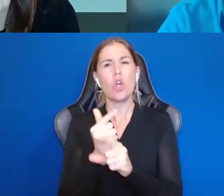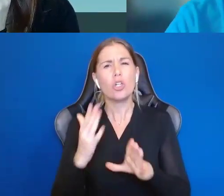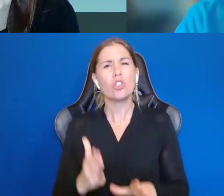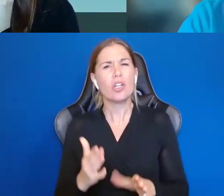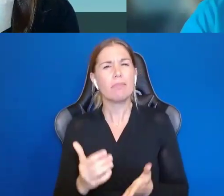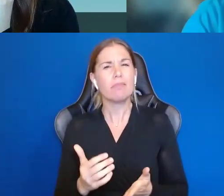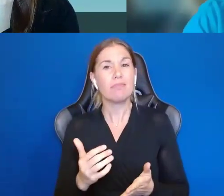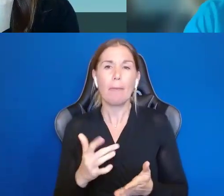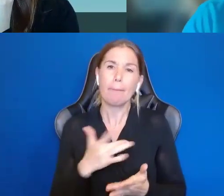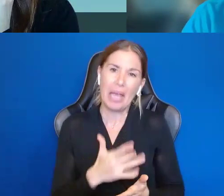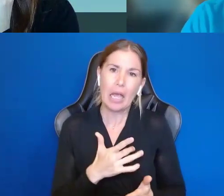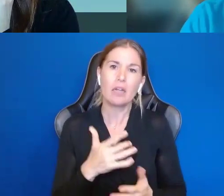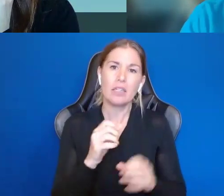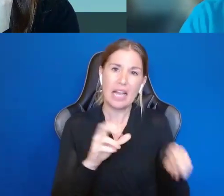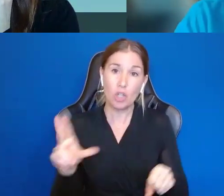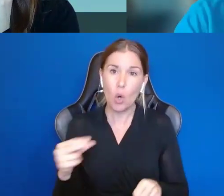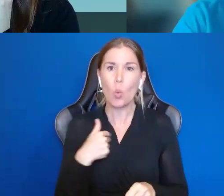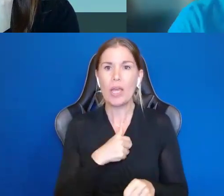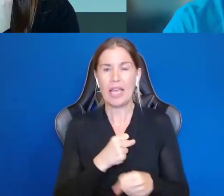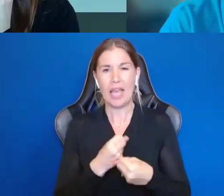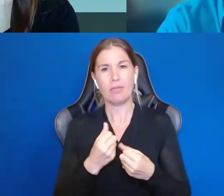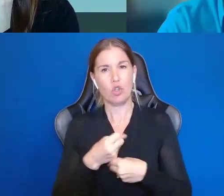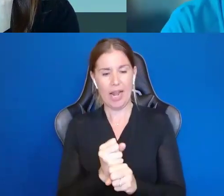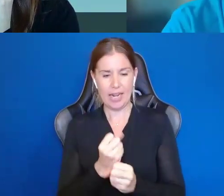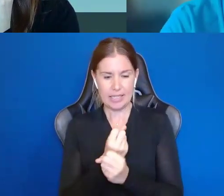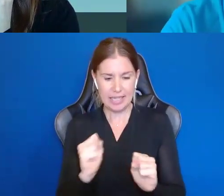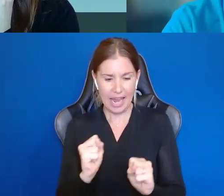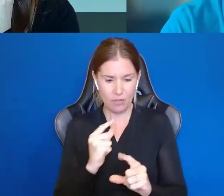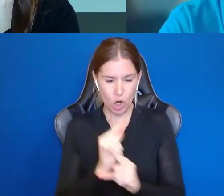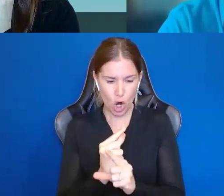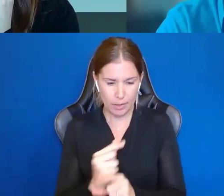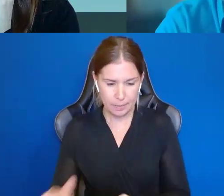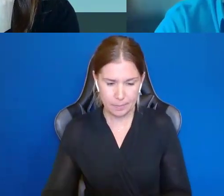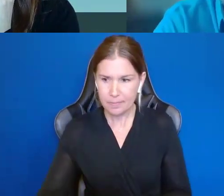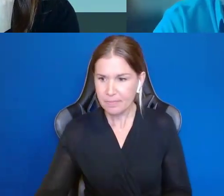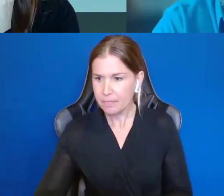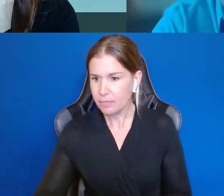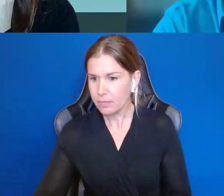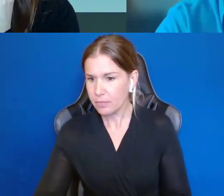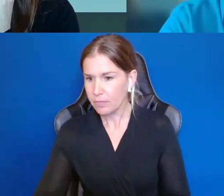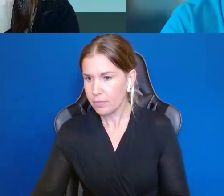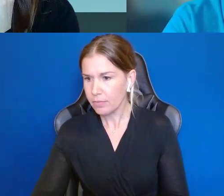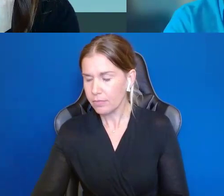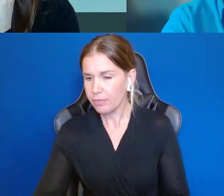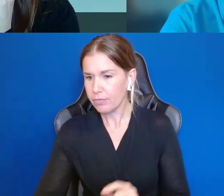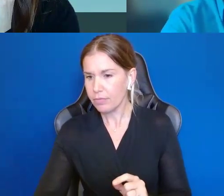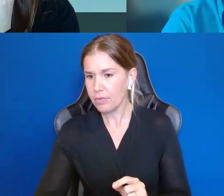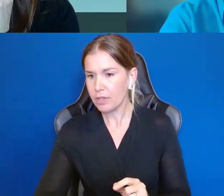we can create a safeguard. There are lots of other tools. I am a big fan of ABLE accounts. They can help people to earn, work and